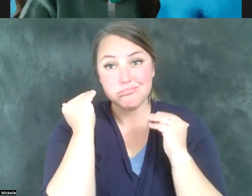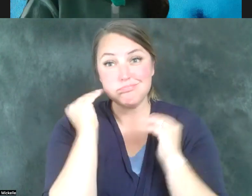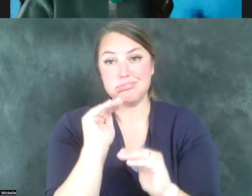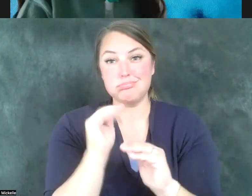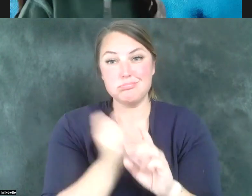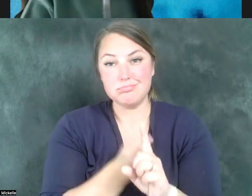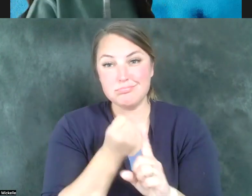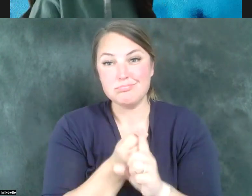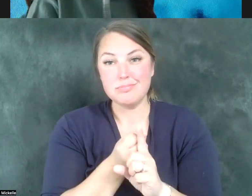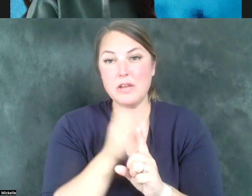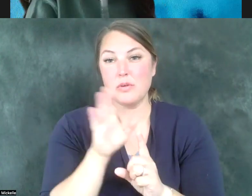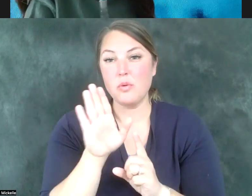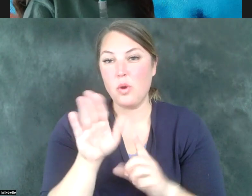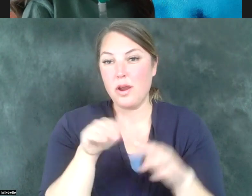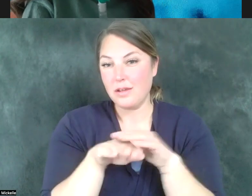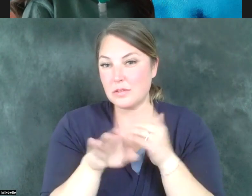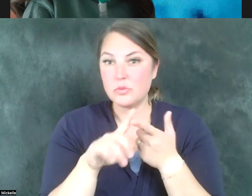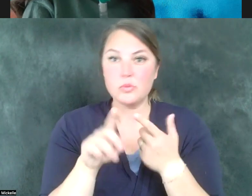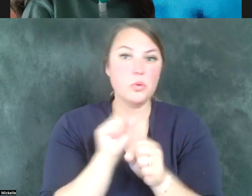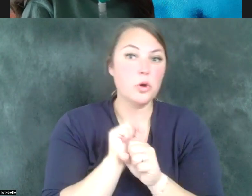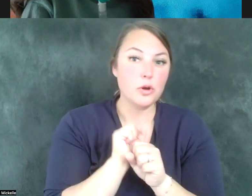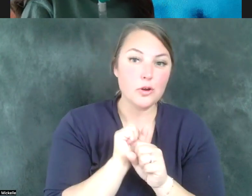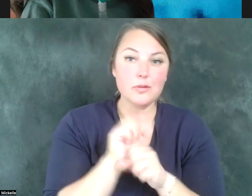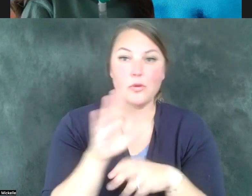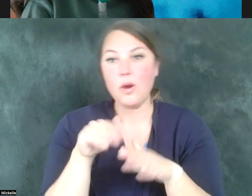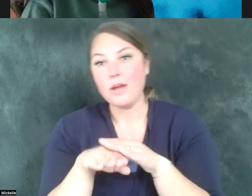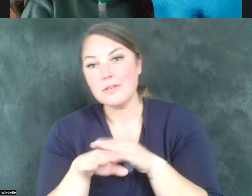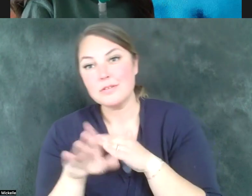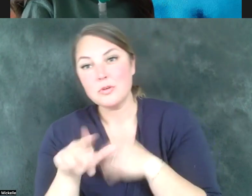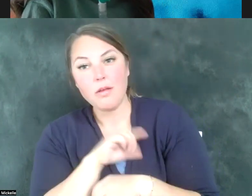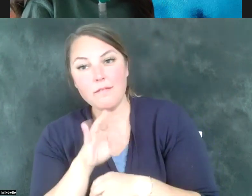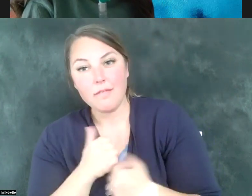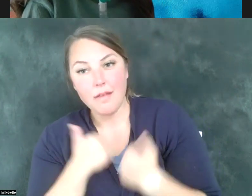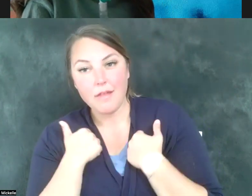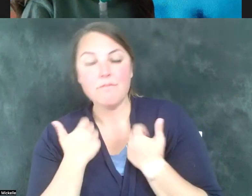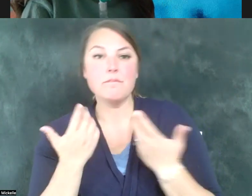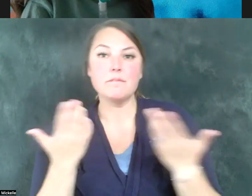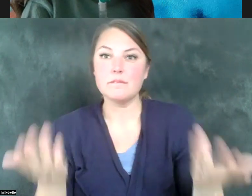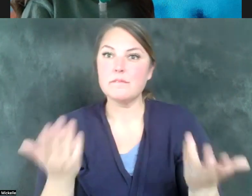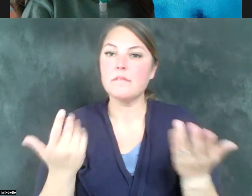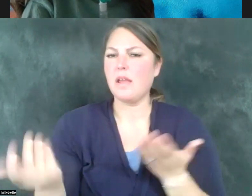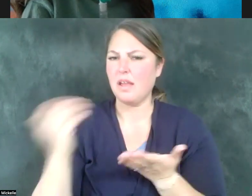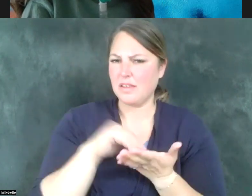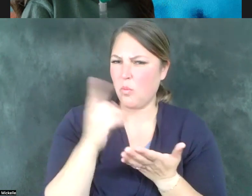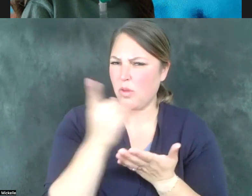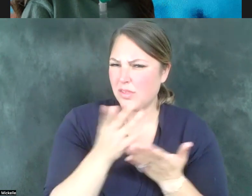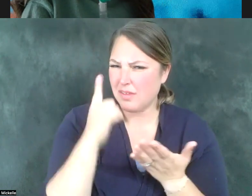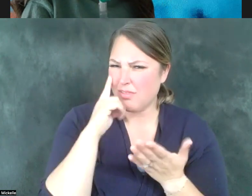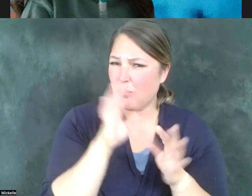access to work, your access to quality of life. Again, one of the things I think is critically important is that people